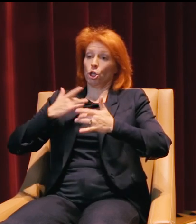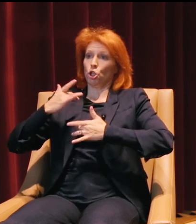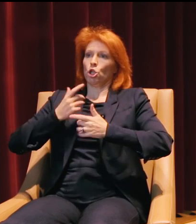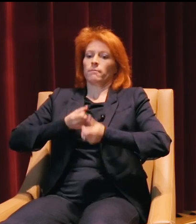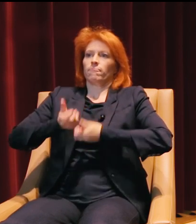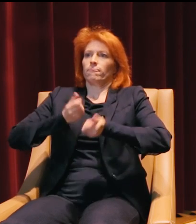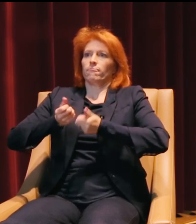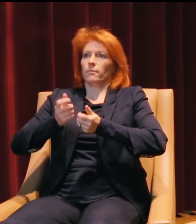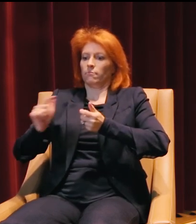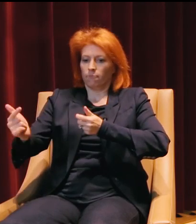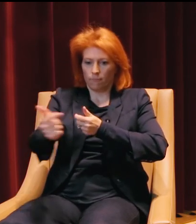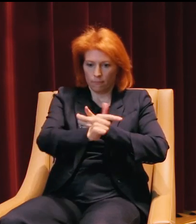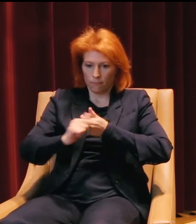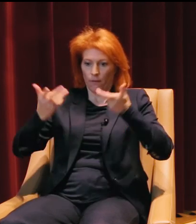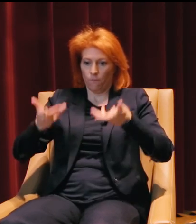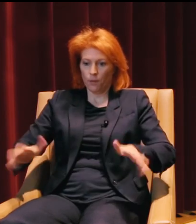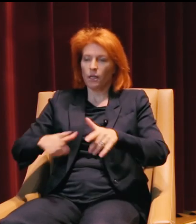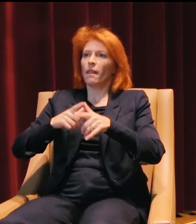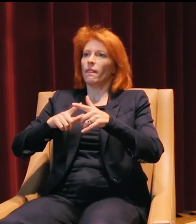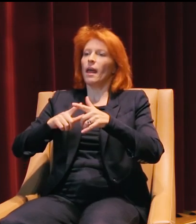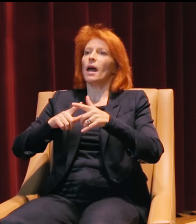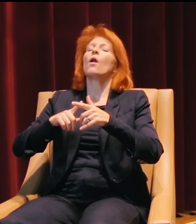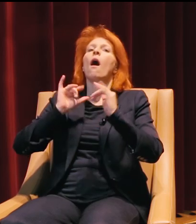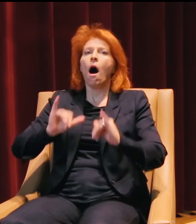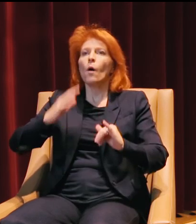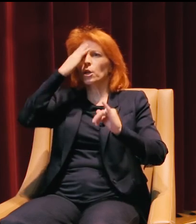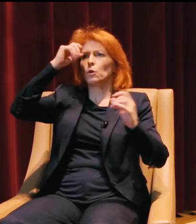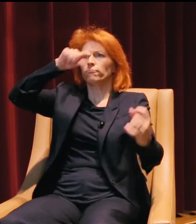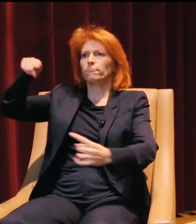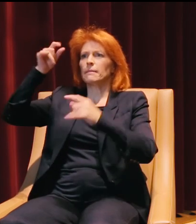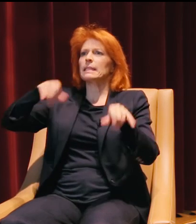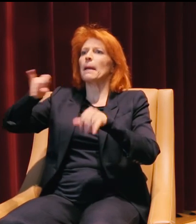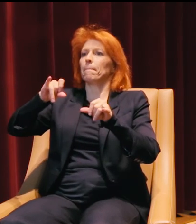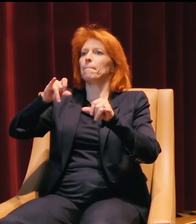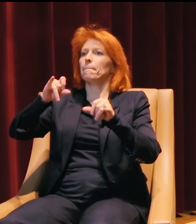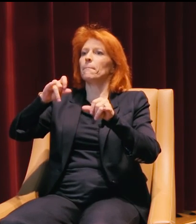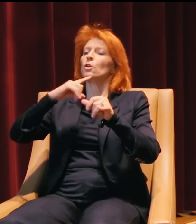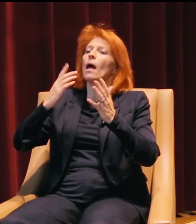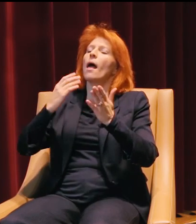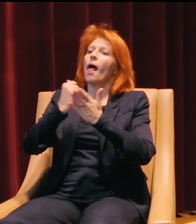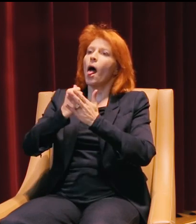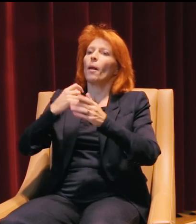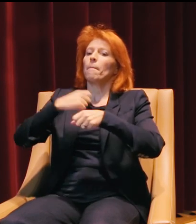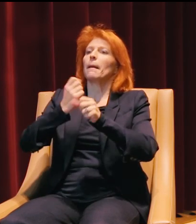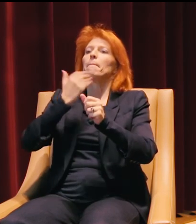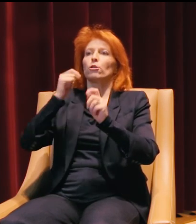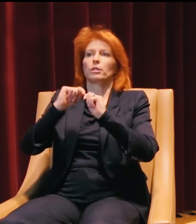And when everybody had the voice to do that, we were all on the same page. So that really helped promote a better team environment.